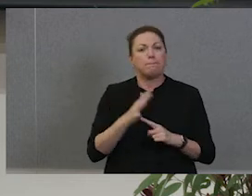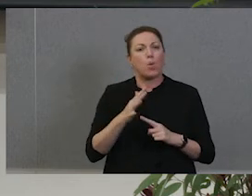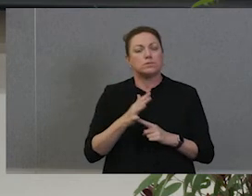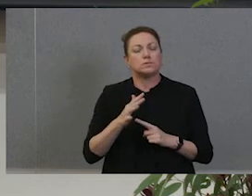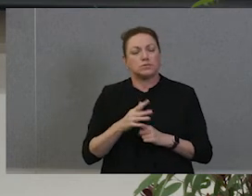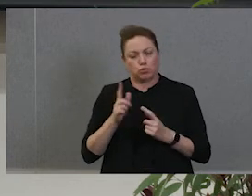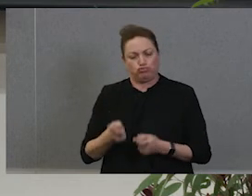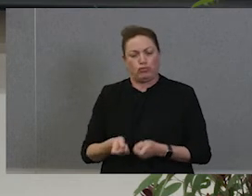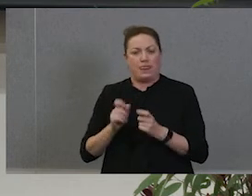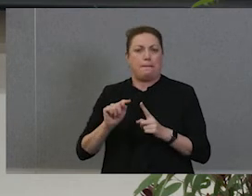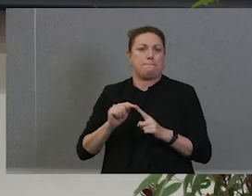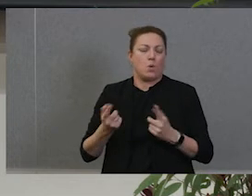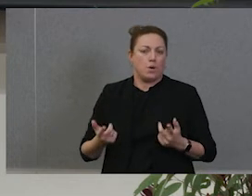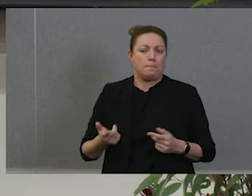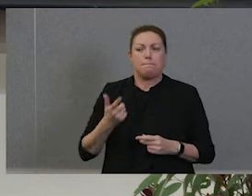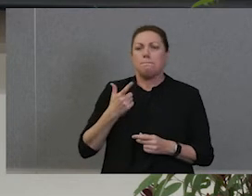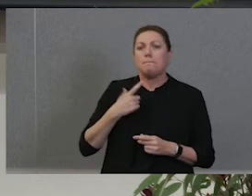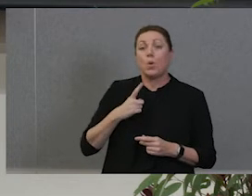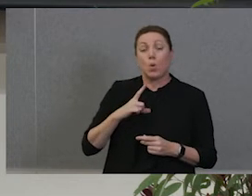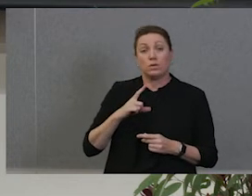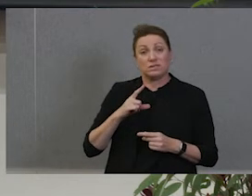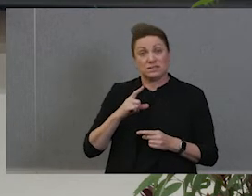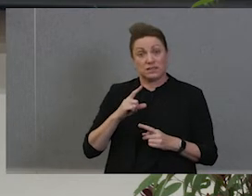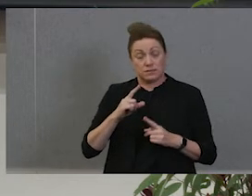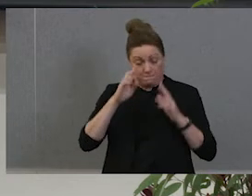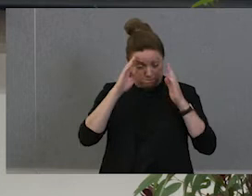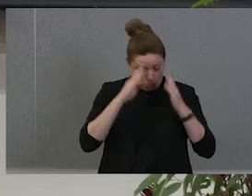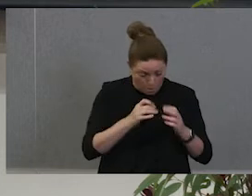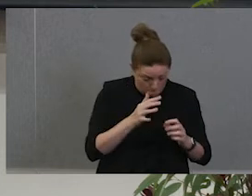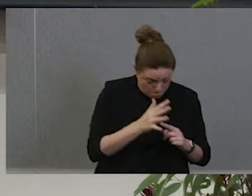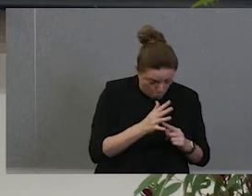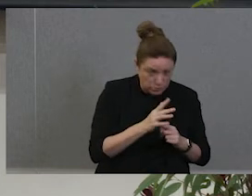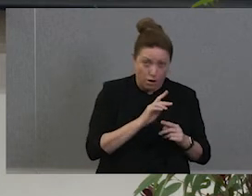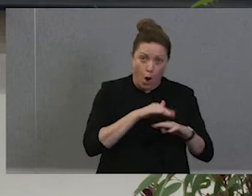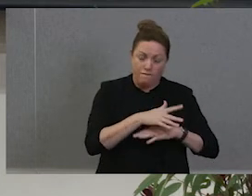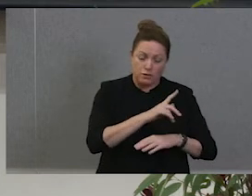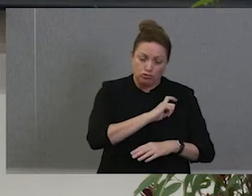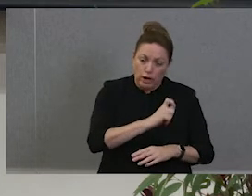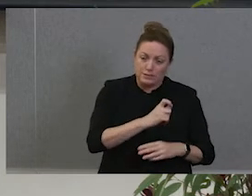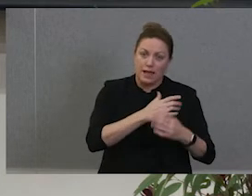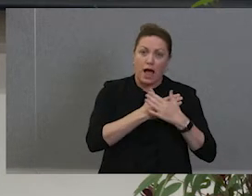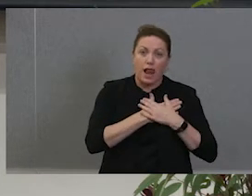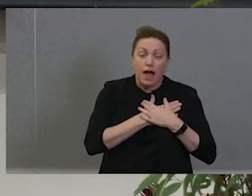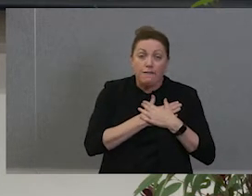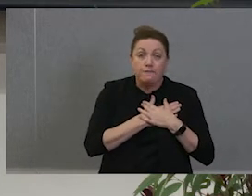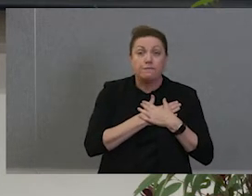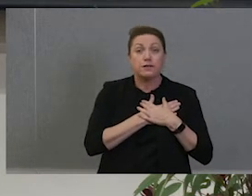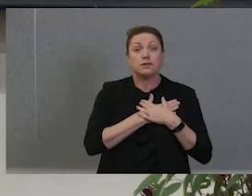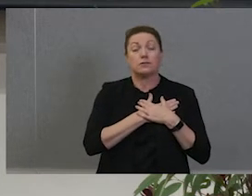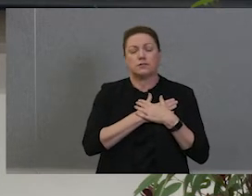to the heart of really what we're talking about, which is about trust and about love about trust especially